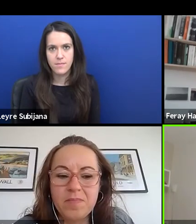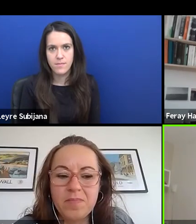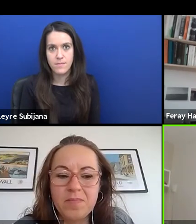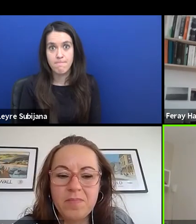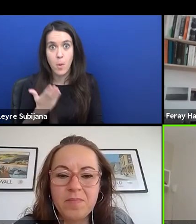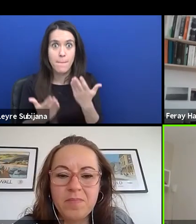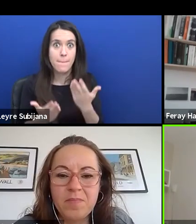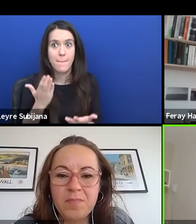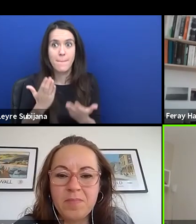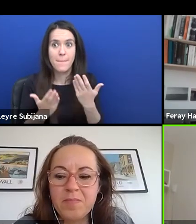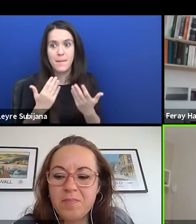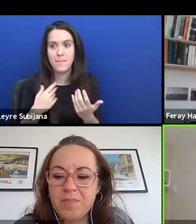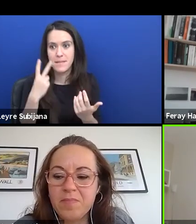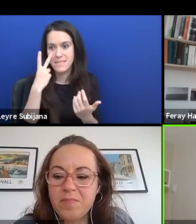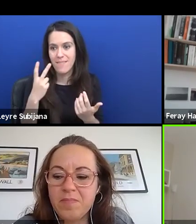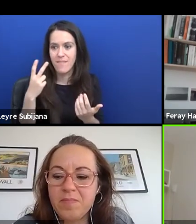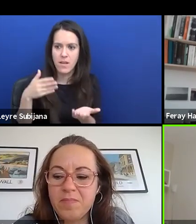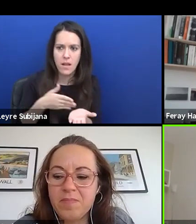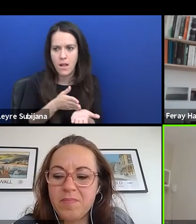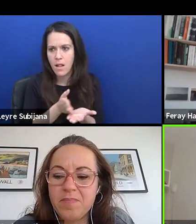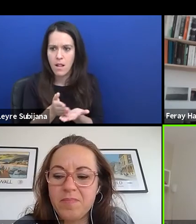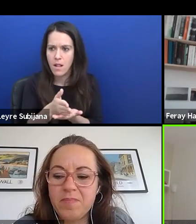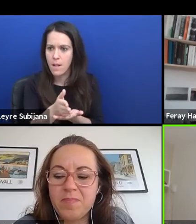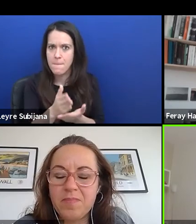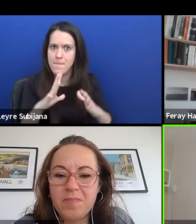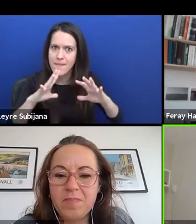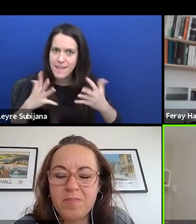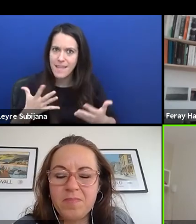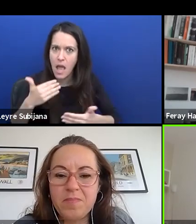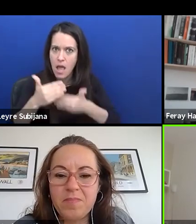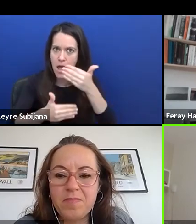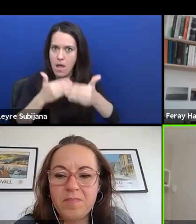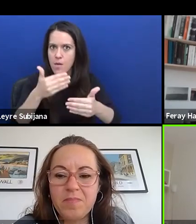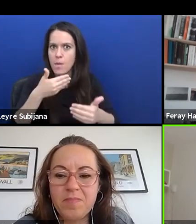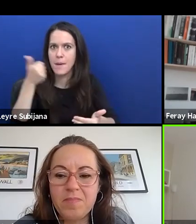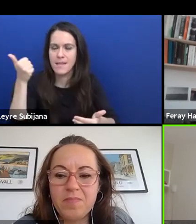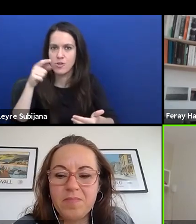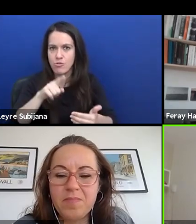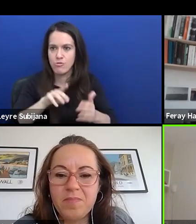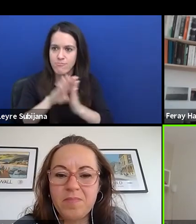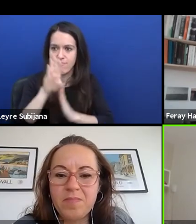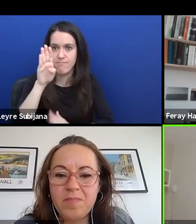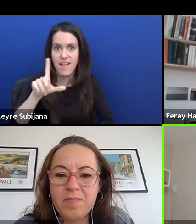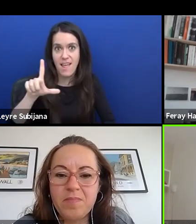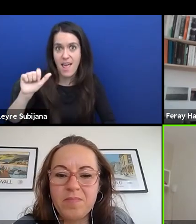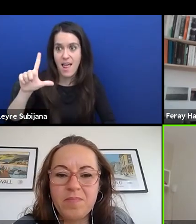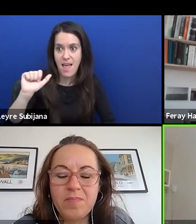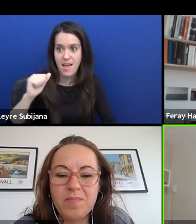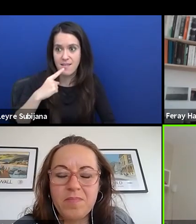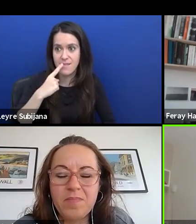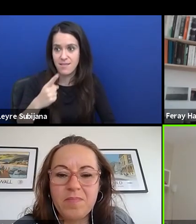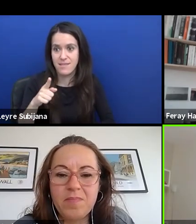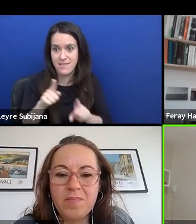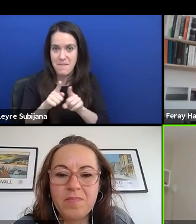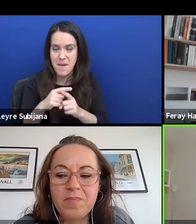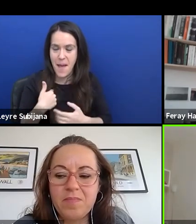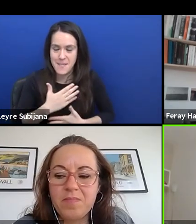I'll also try to find a way to go to find it. And as Lala said, I am as well honored to be with you guys